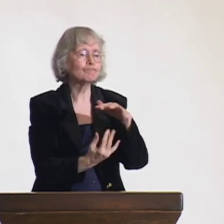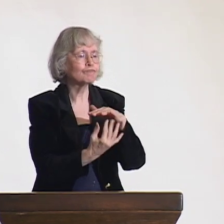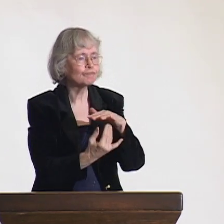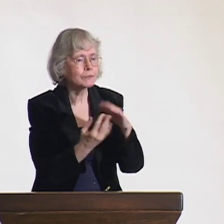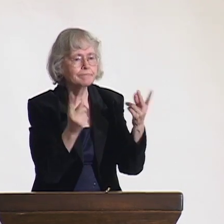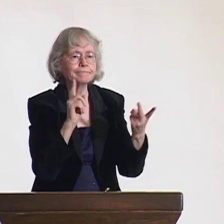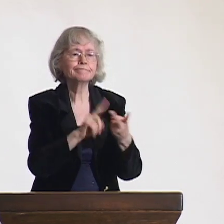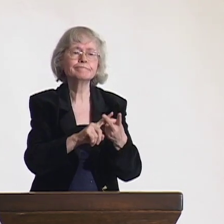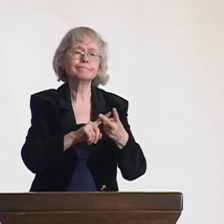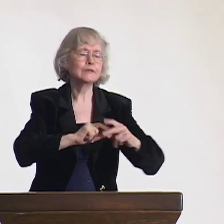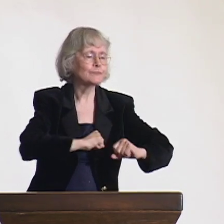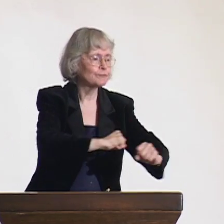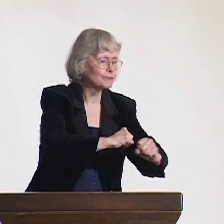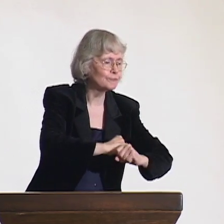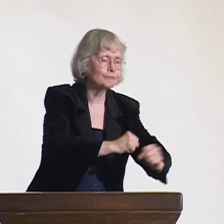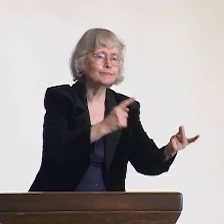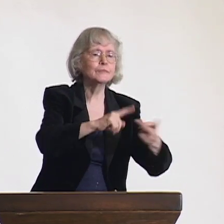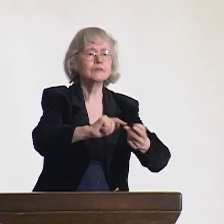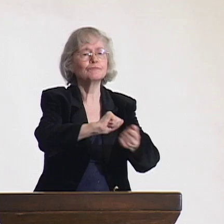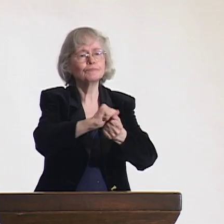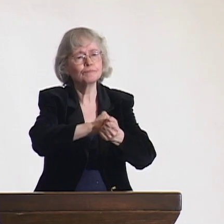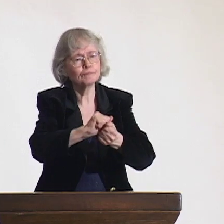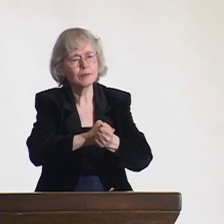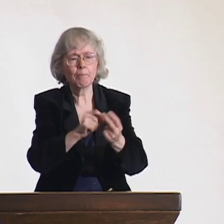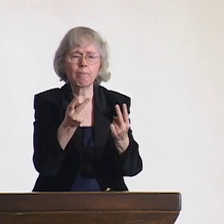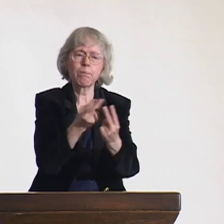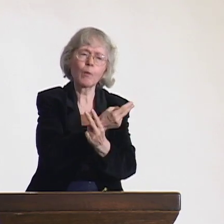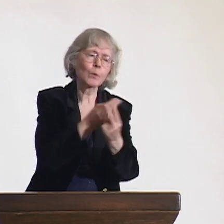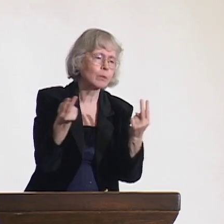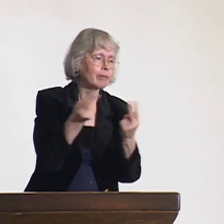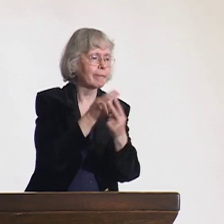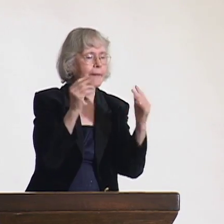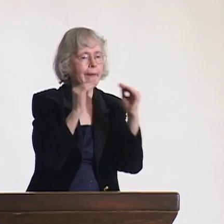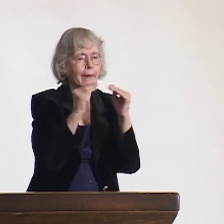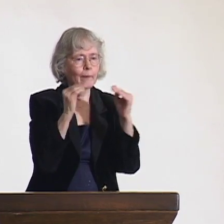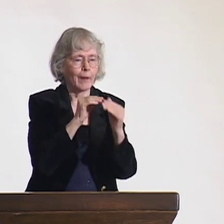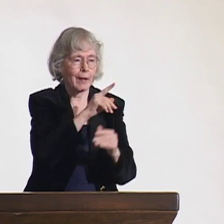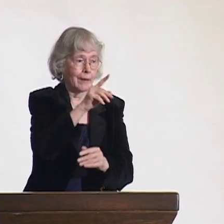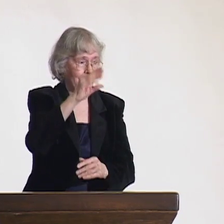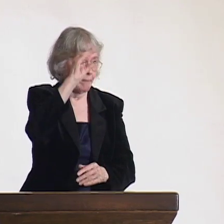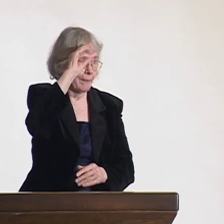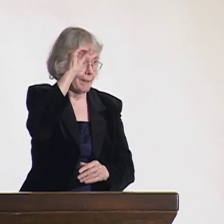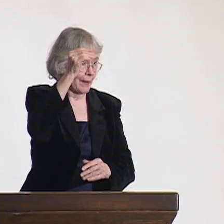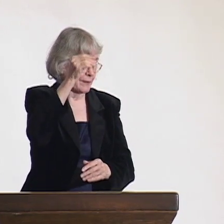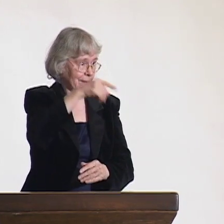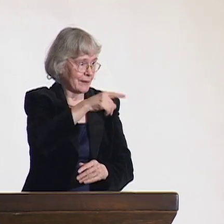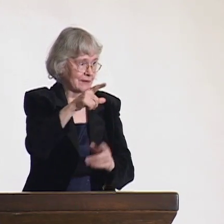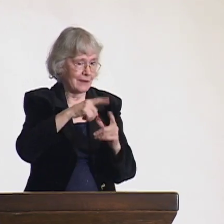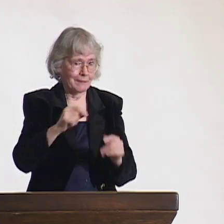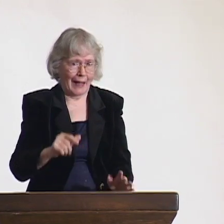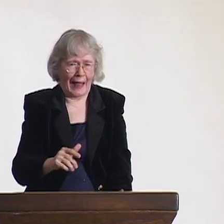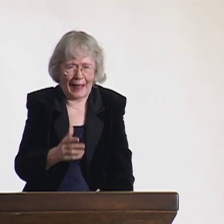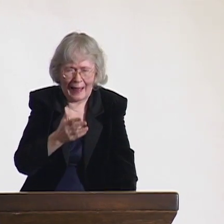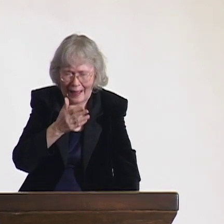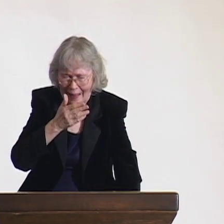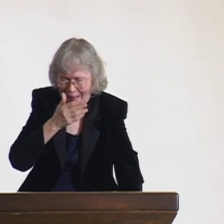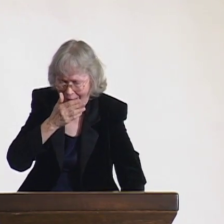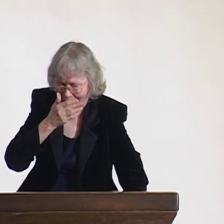that people can both work in professions and that men and women can be equal. They had no concept